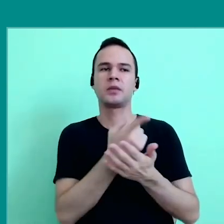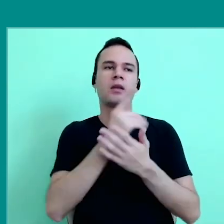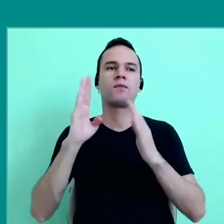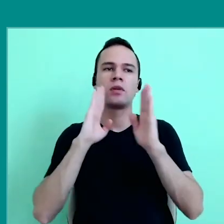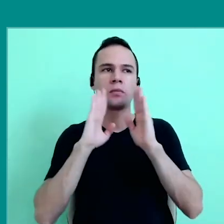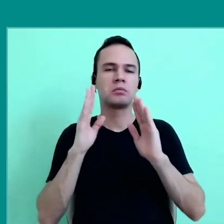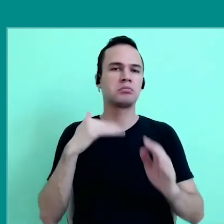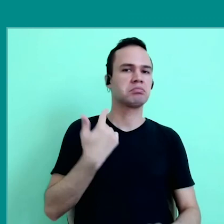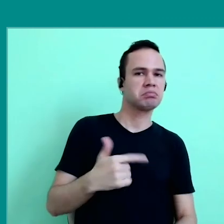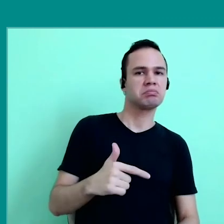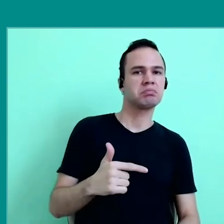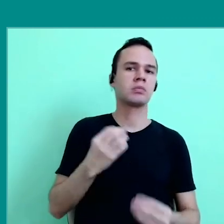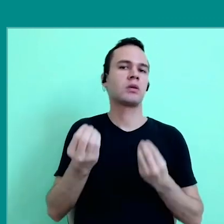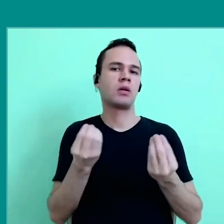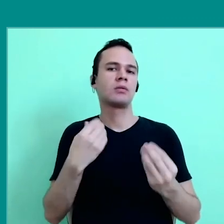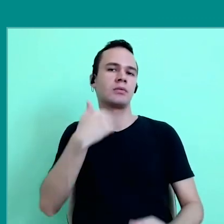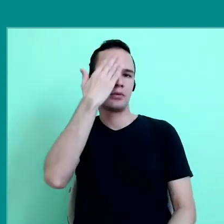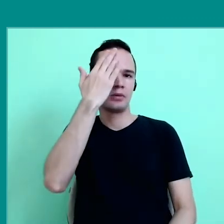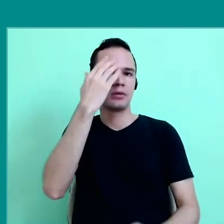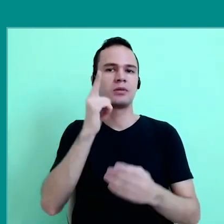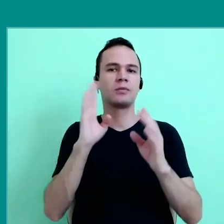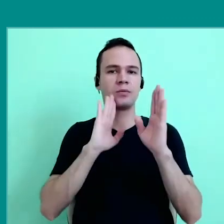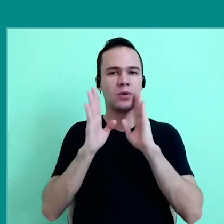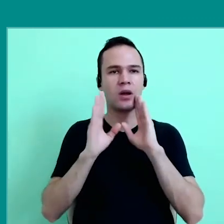or not on Facebook. We know what Facebook is, we know how it works,